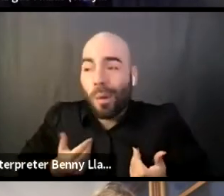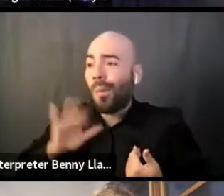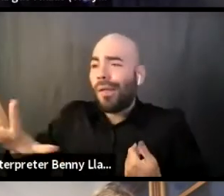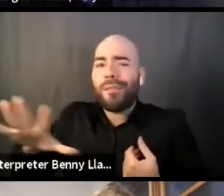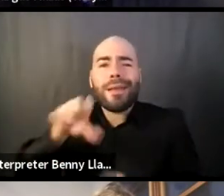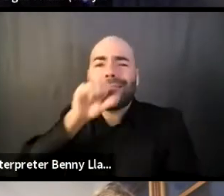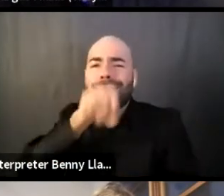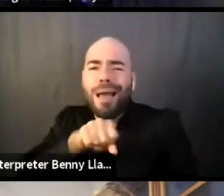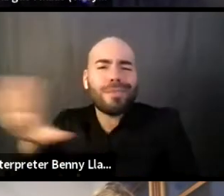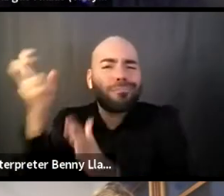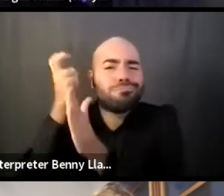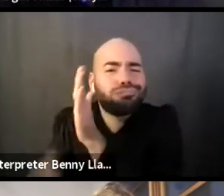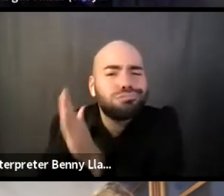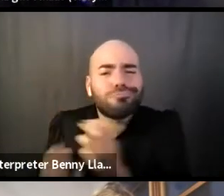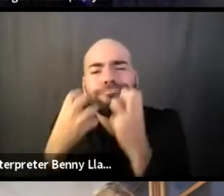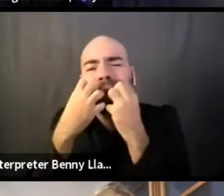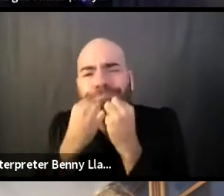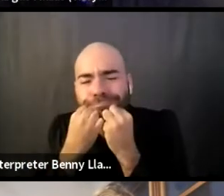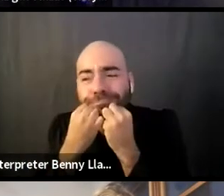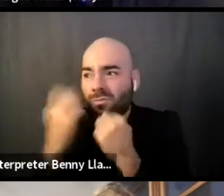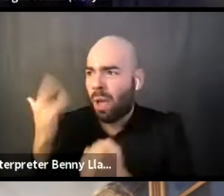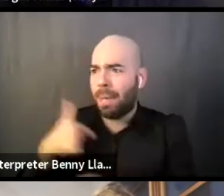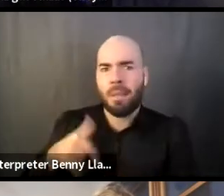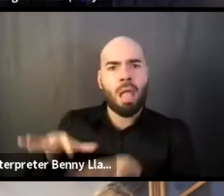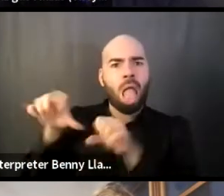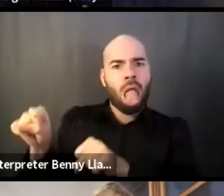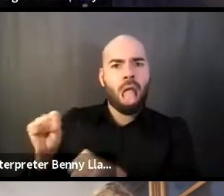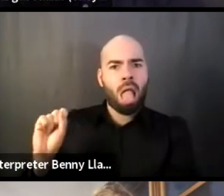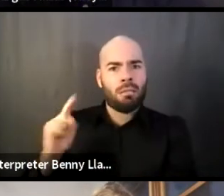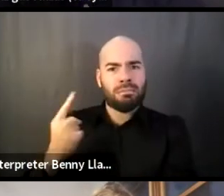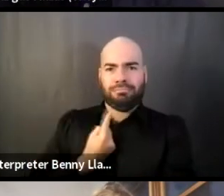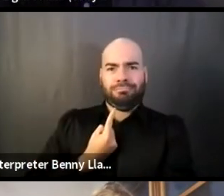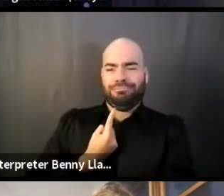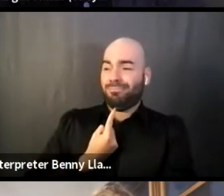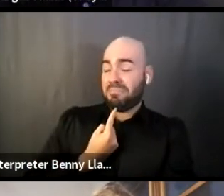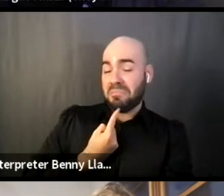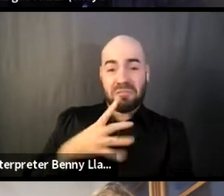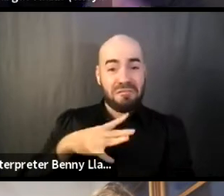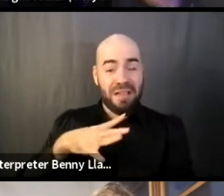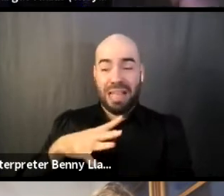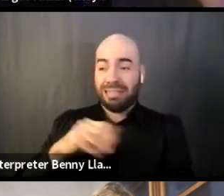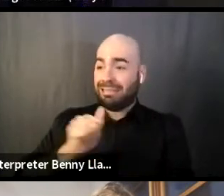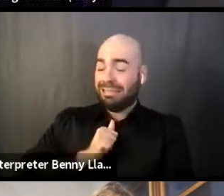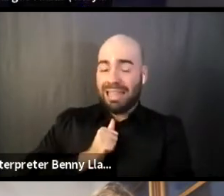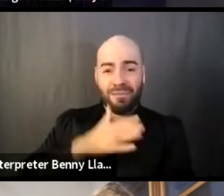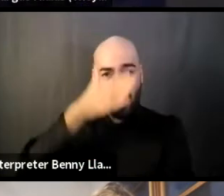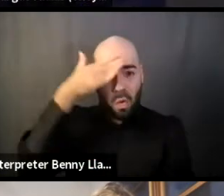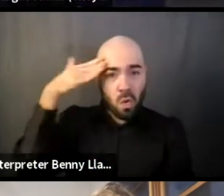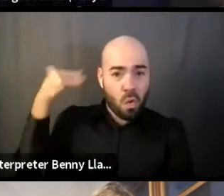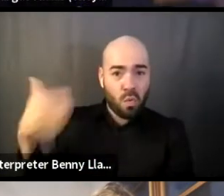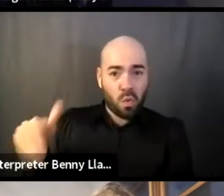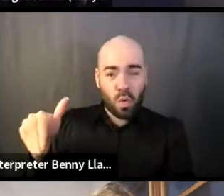And so like, why not offer up one, like save myself from that and offer up space for people to create